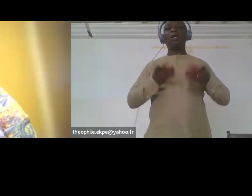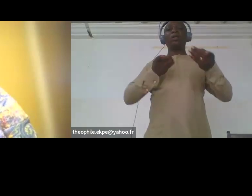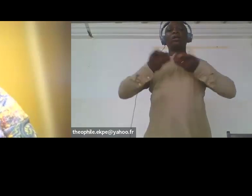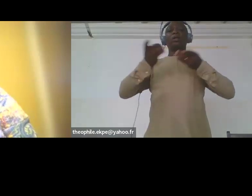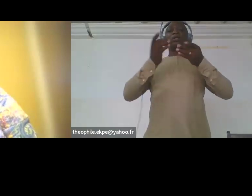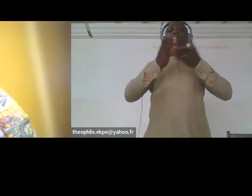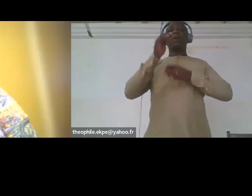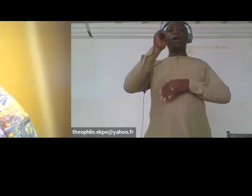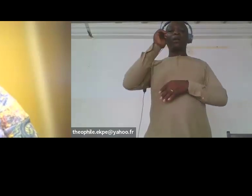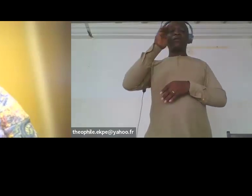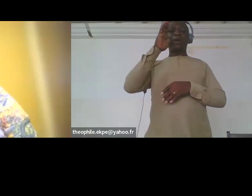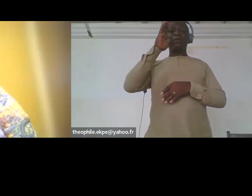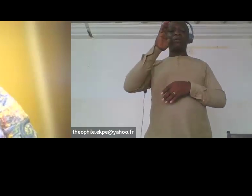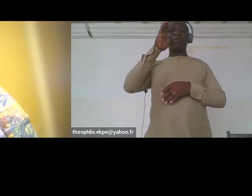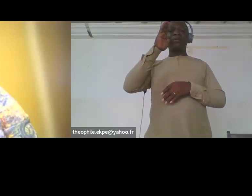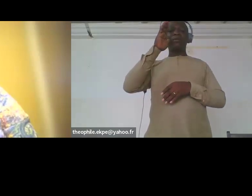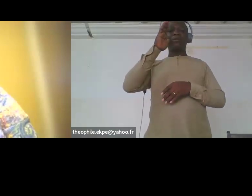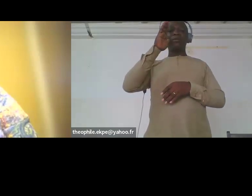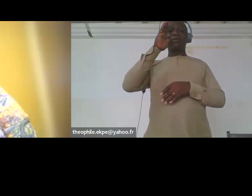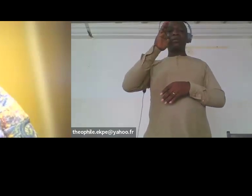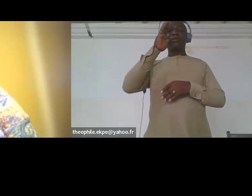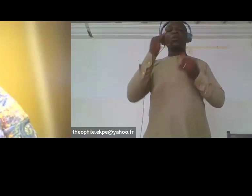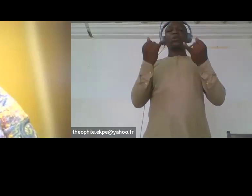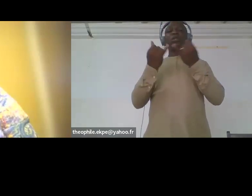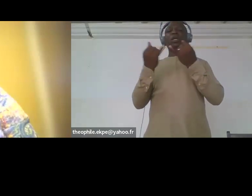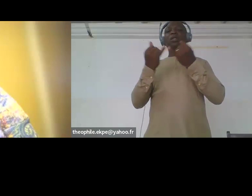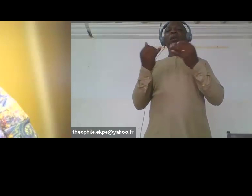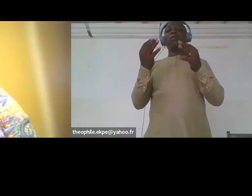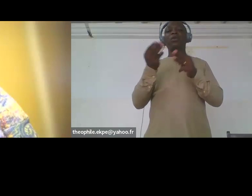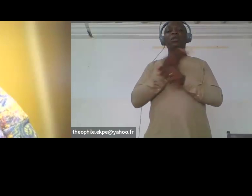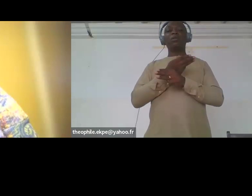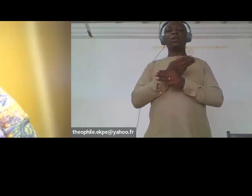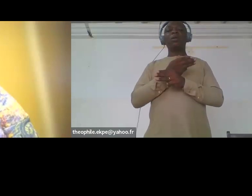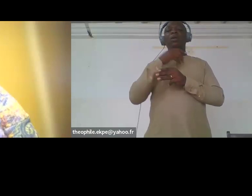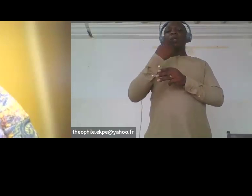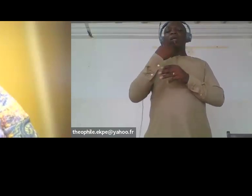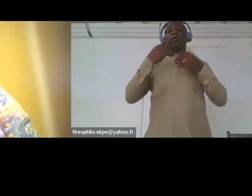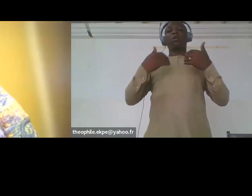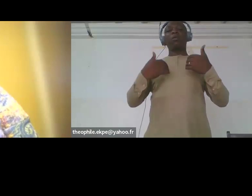organizations that are led by women with multiple identities, who understand the